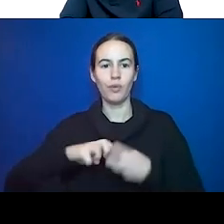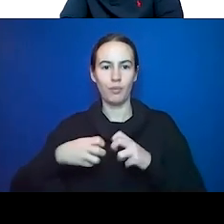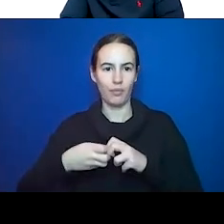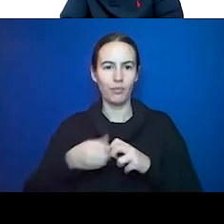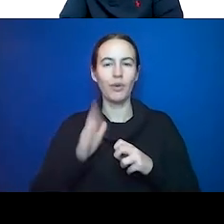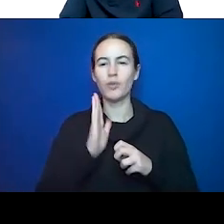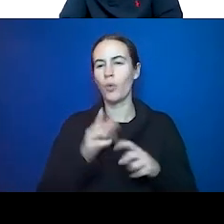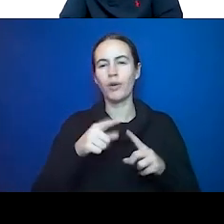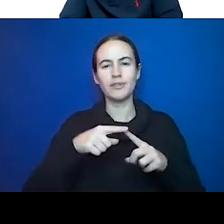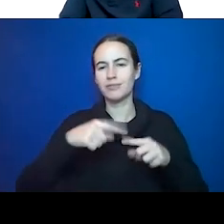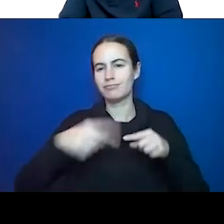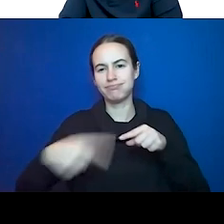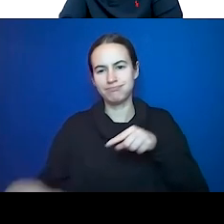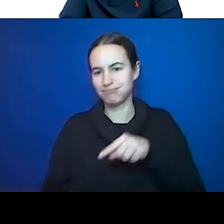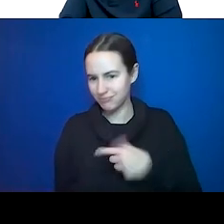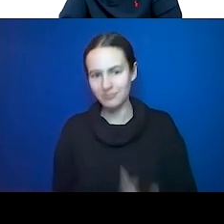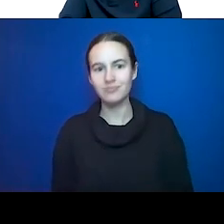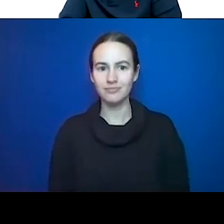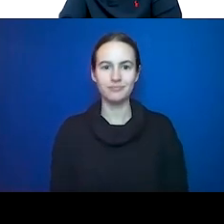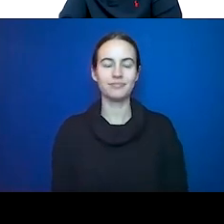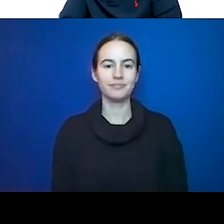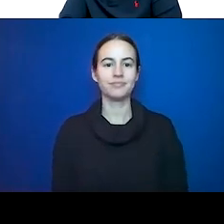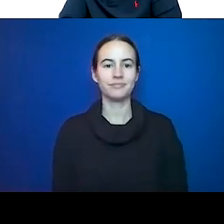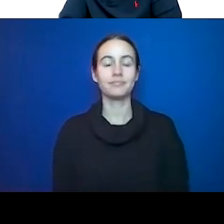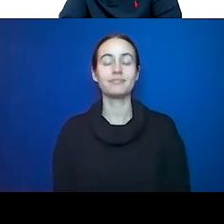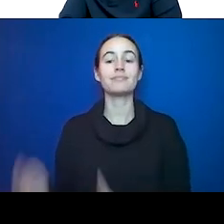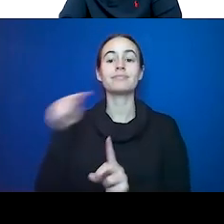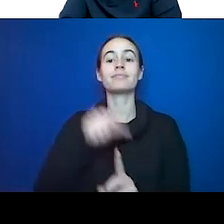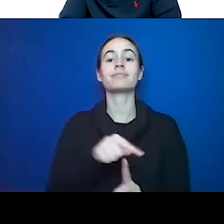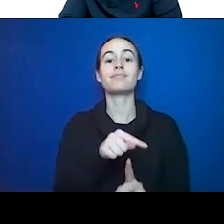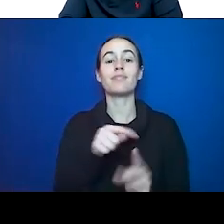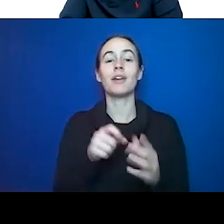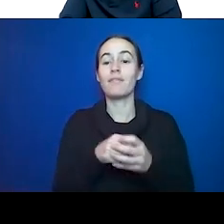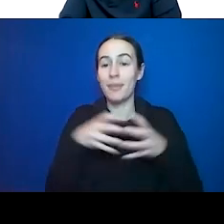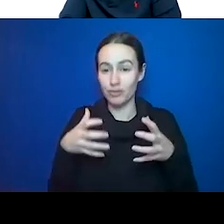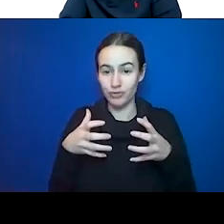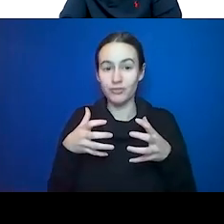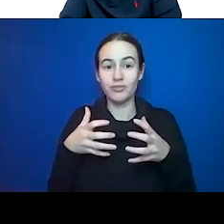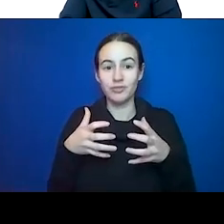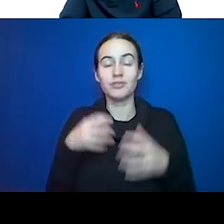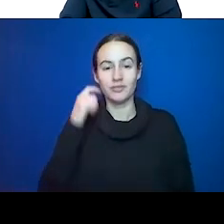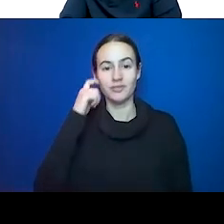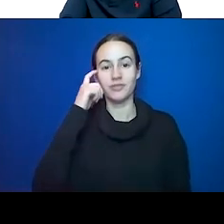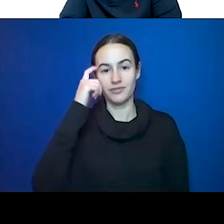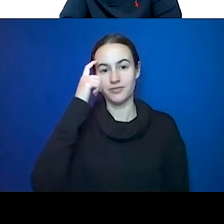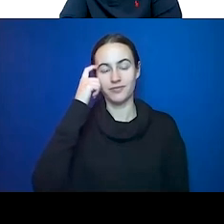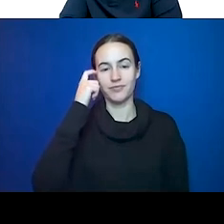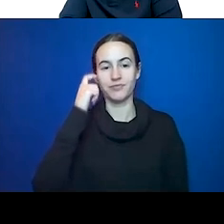inflammation, which really is a cornerstone of many of these processes, is not all bad. It